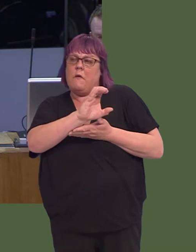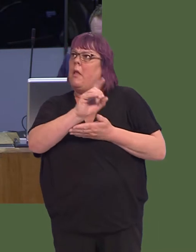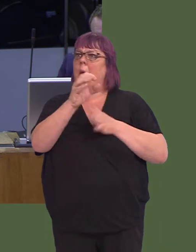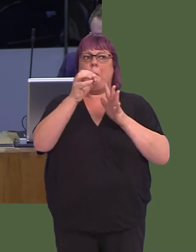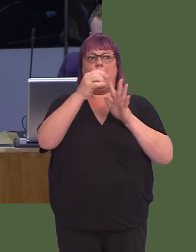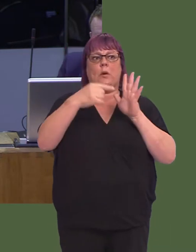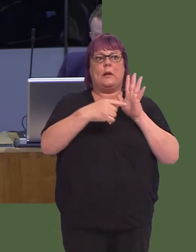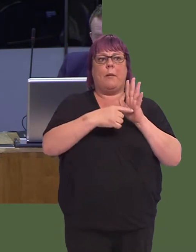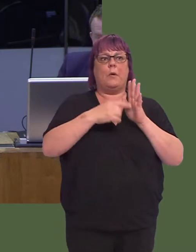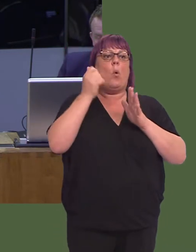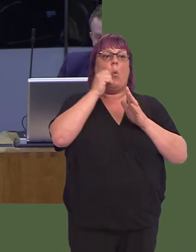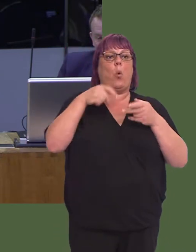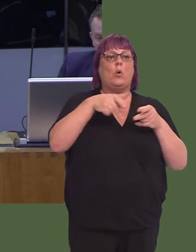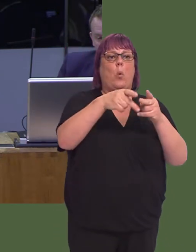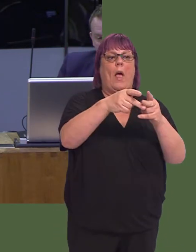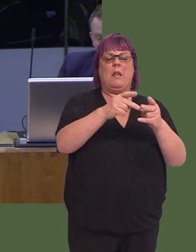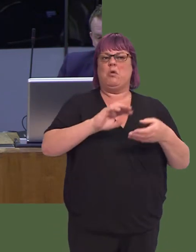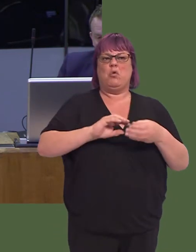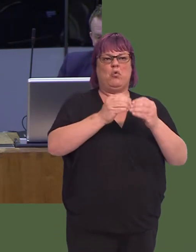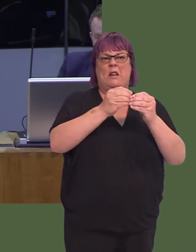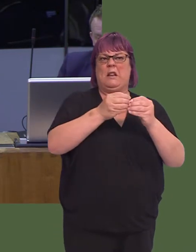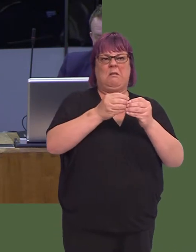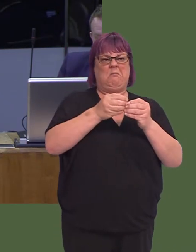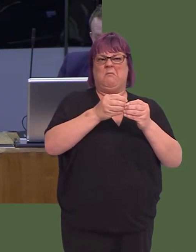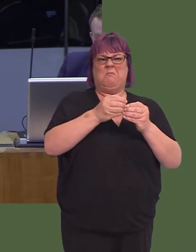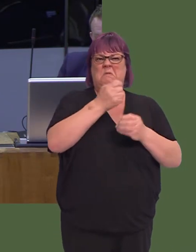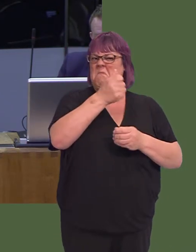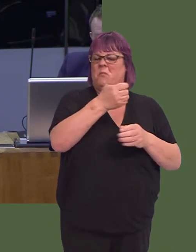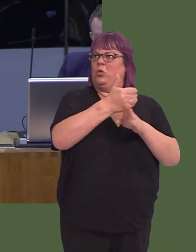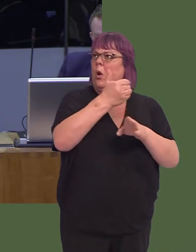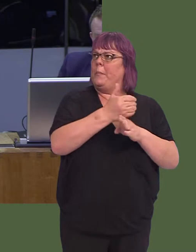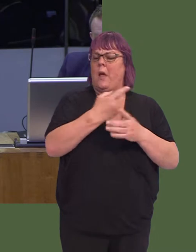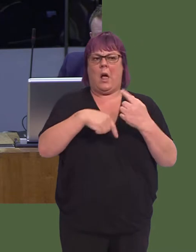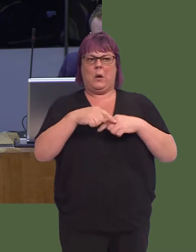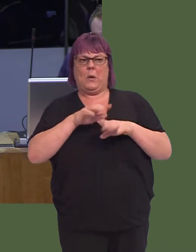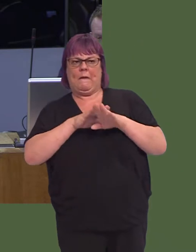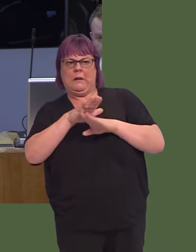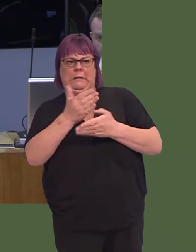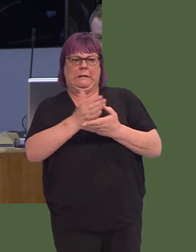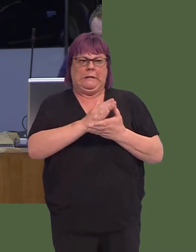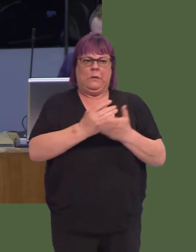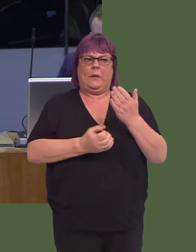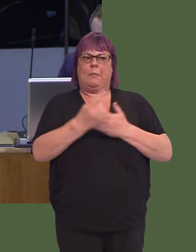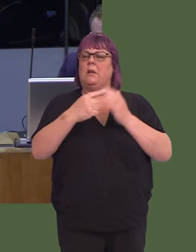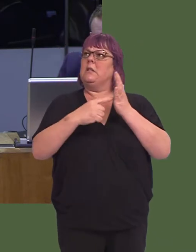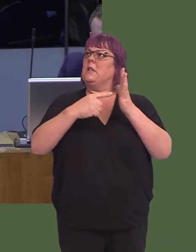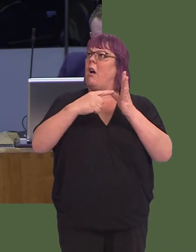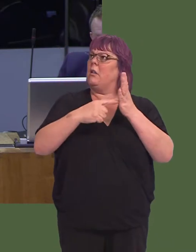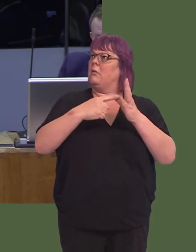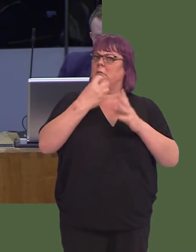The Port Talbot waterway has created fewer than 100 jobs, and we also live with an element of uncertainty regarding Tata steelworks.